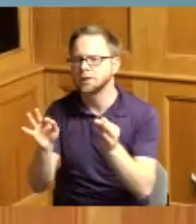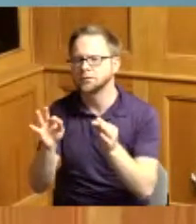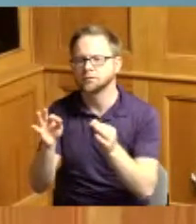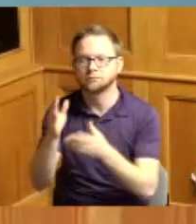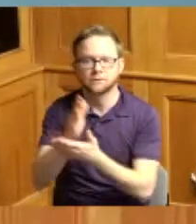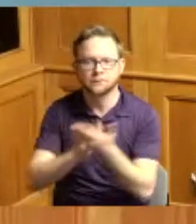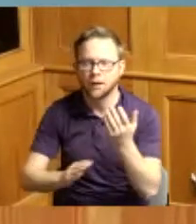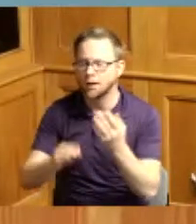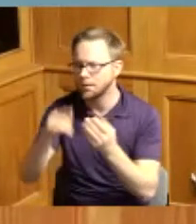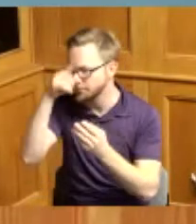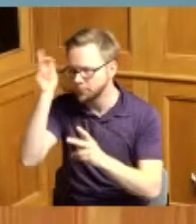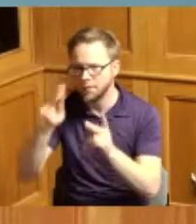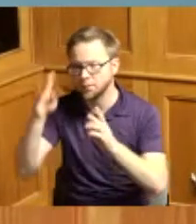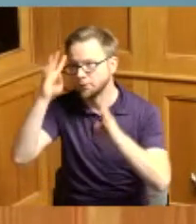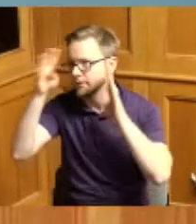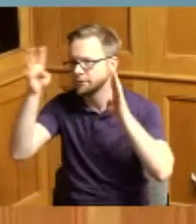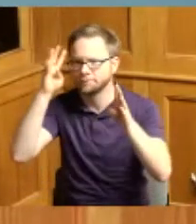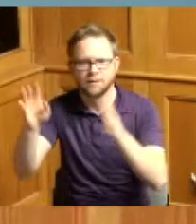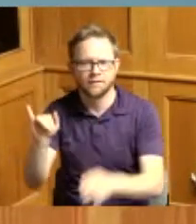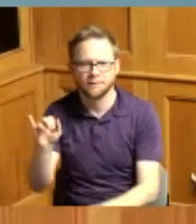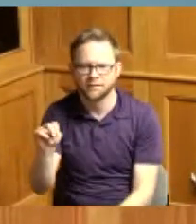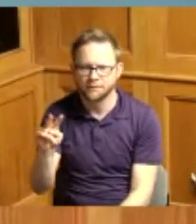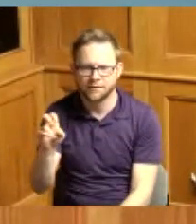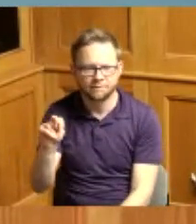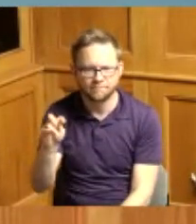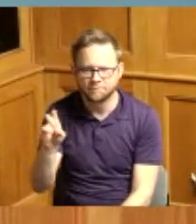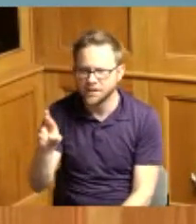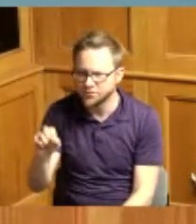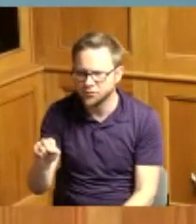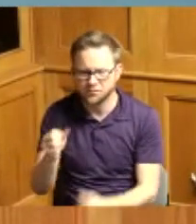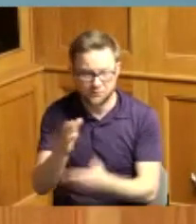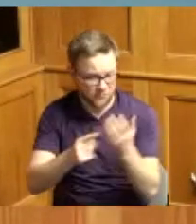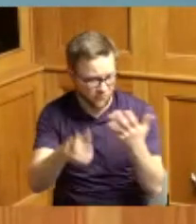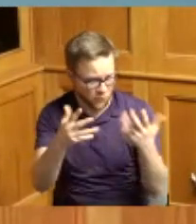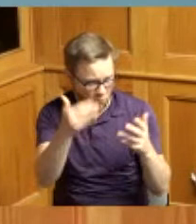imagine some of you already know you have good history on it some of the inventions that were